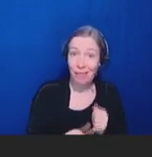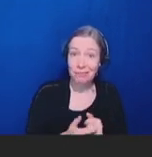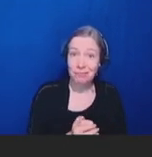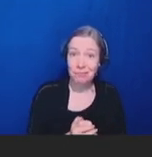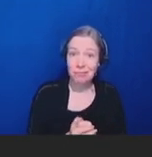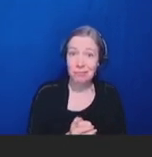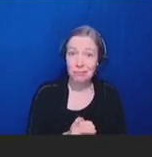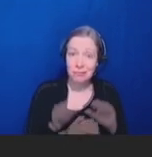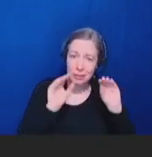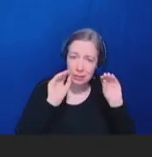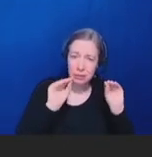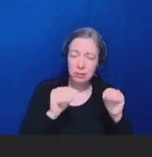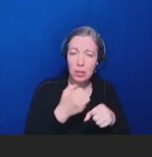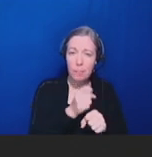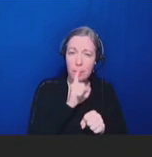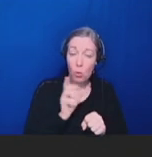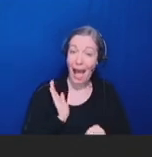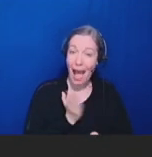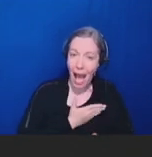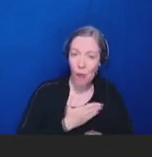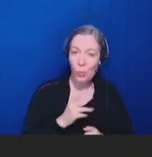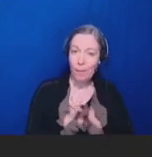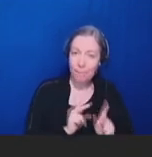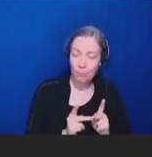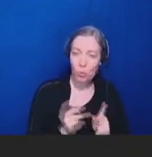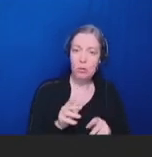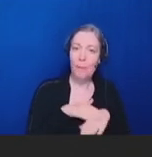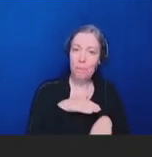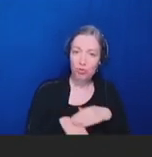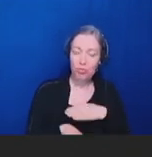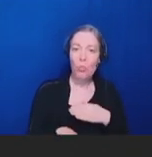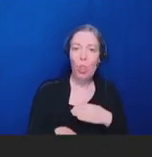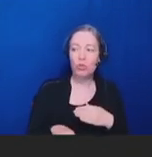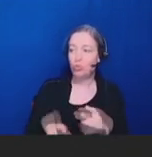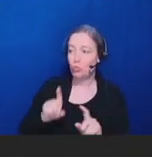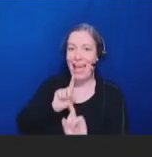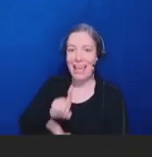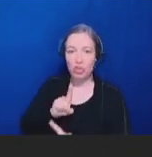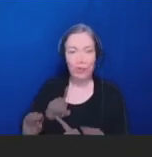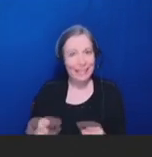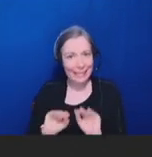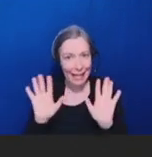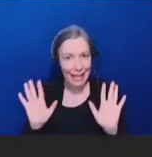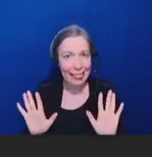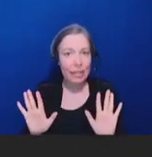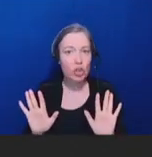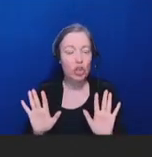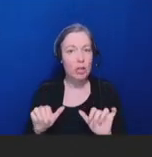and the information in a clear, concise, and consistent way to help patients, you know,